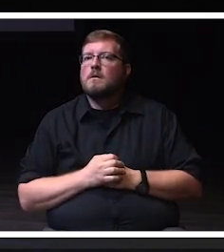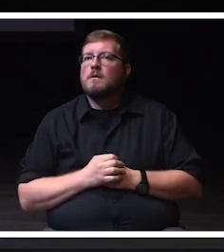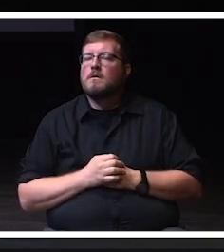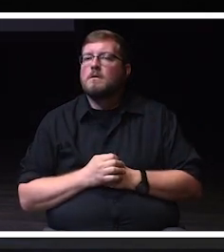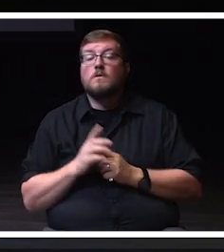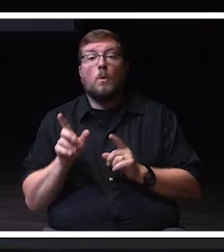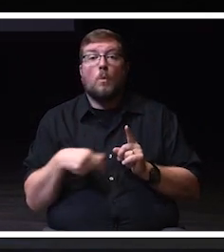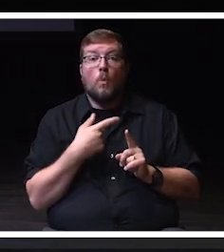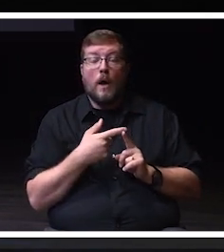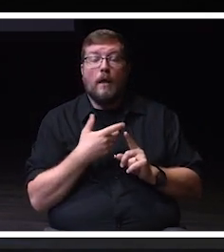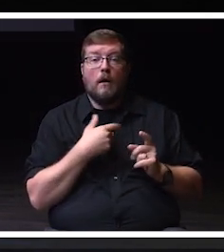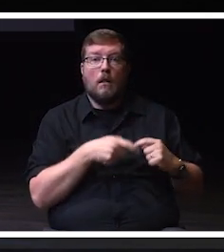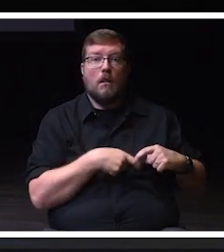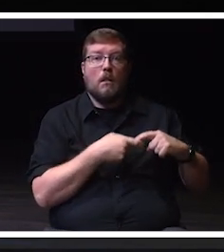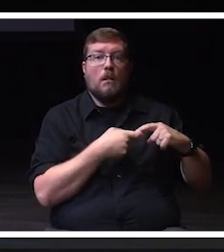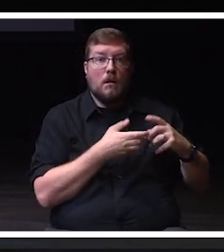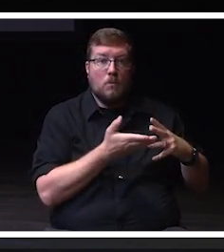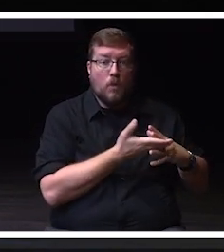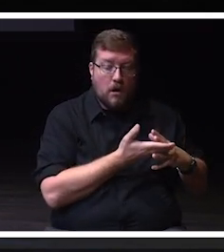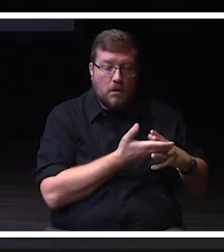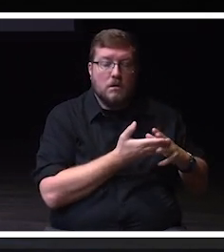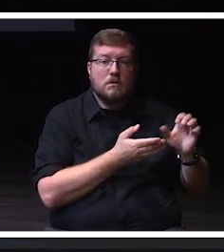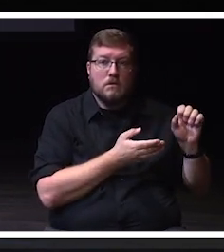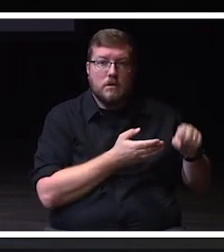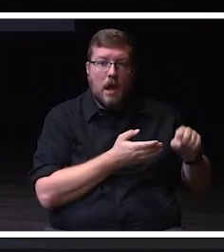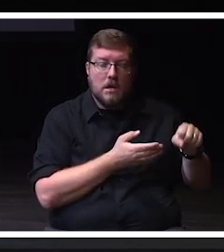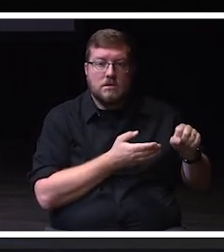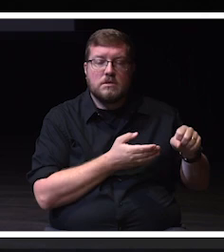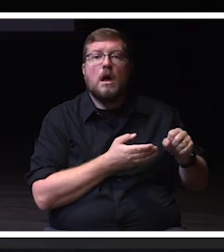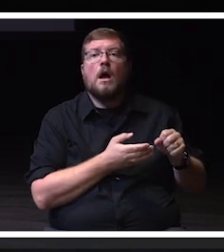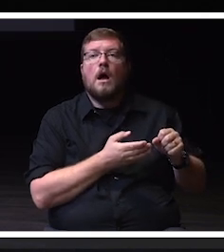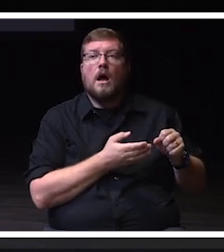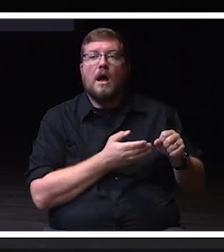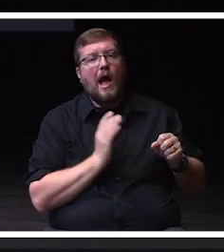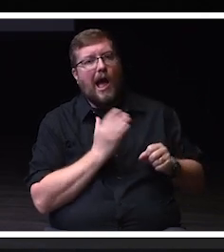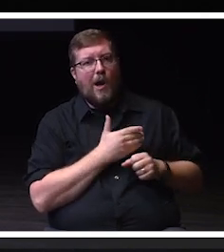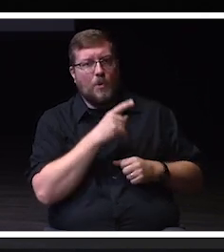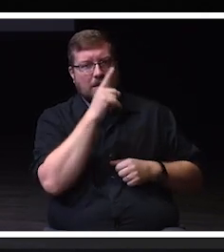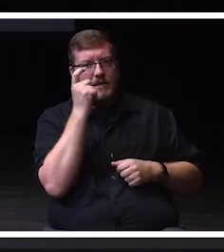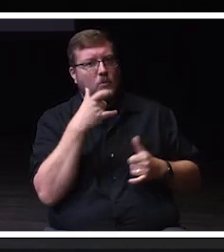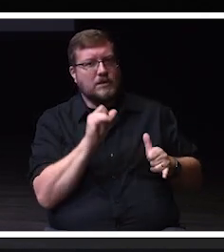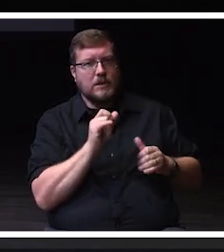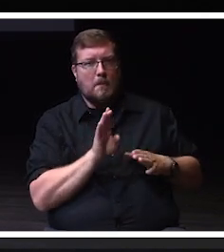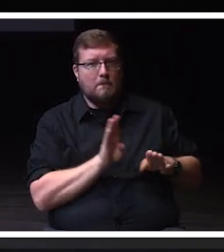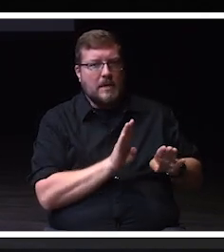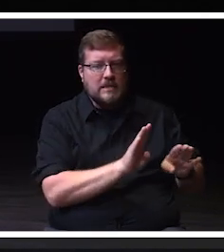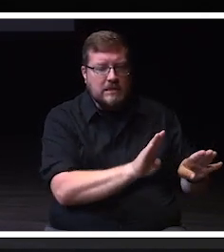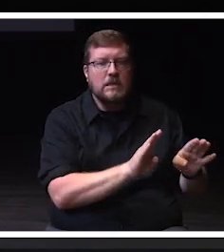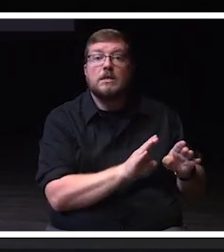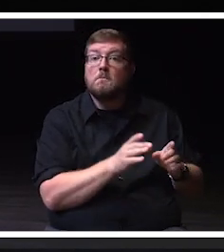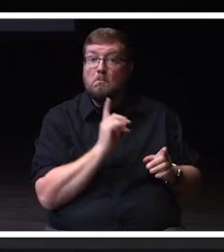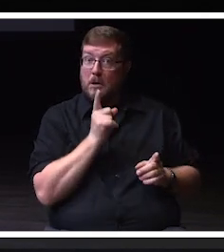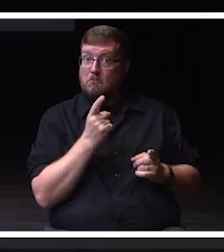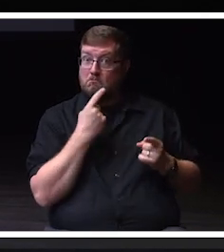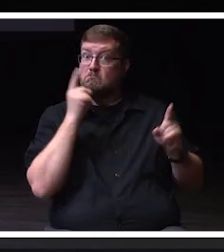that we did have a busy and productive summer. We hosted 24 Soar